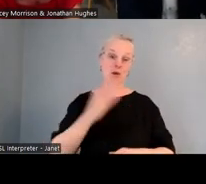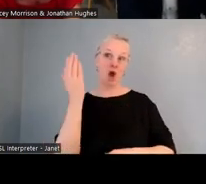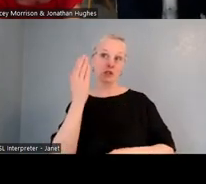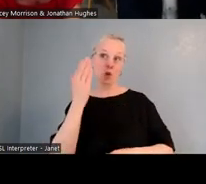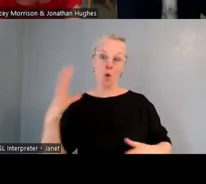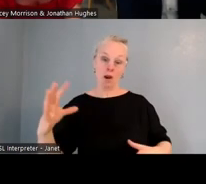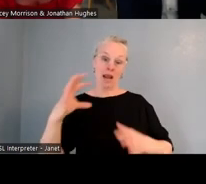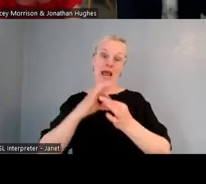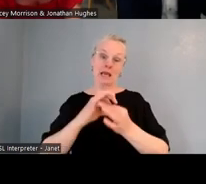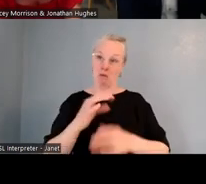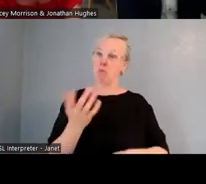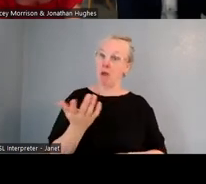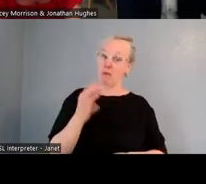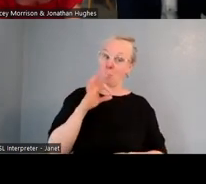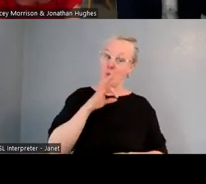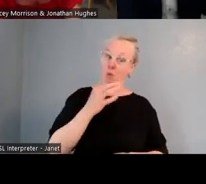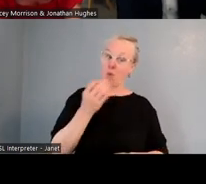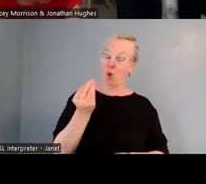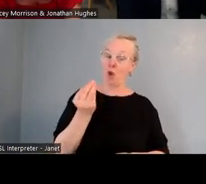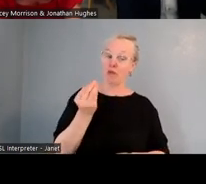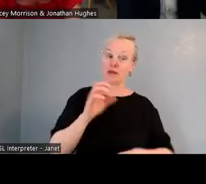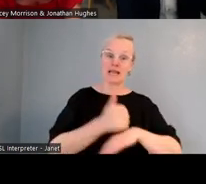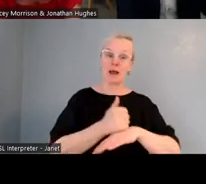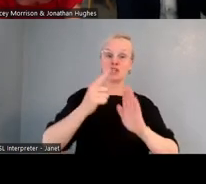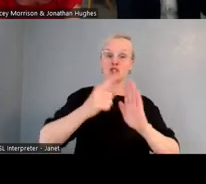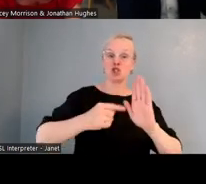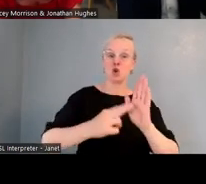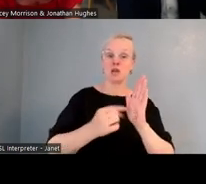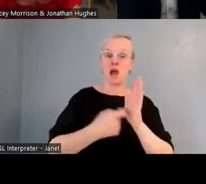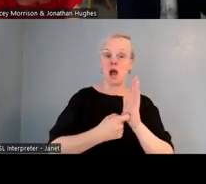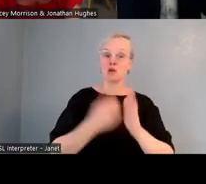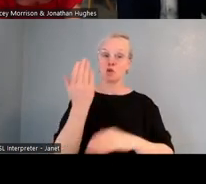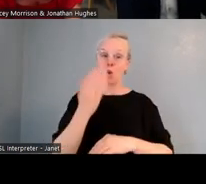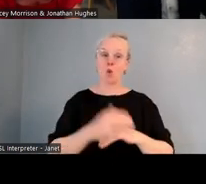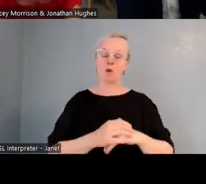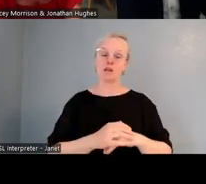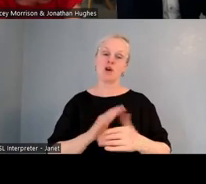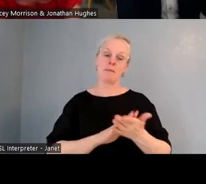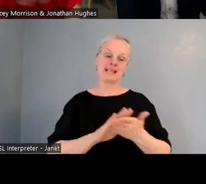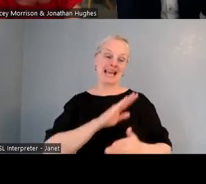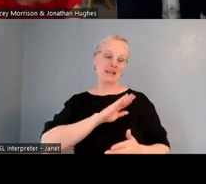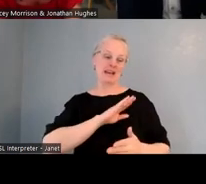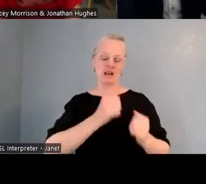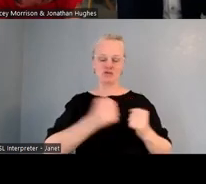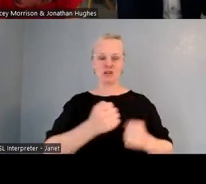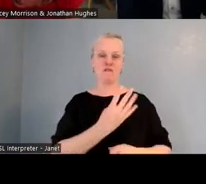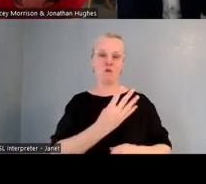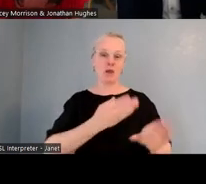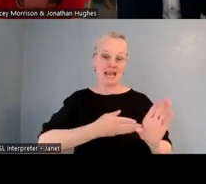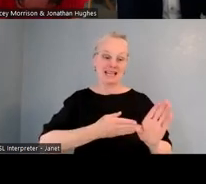and sometimes, especially when you're a year eight student, you're just starting to blossom a little bit more, but maybe that's something for the future. Yeah. Who is listening?